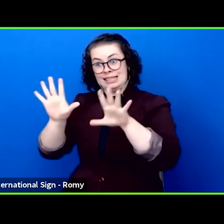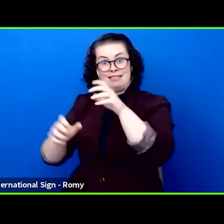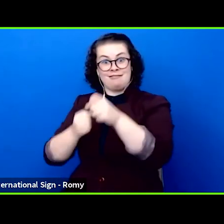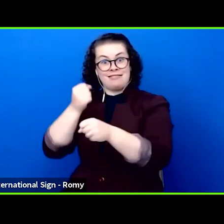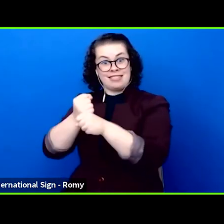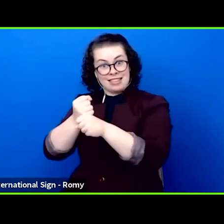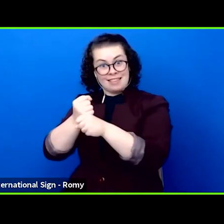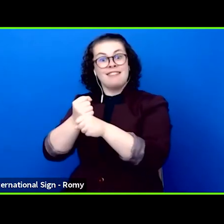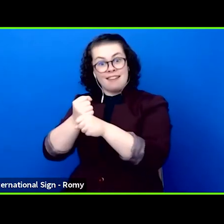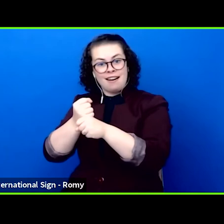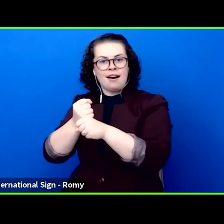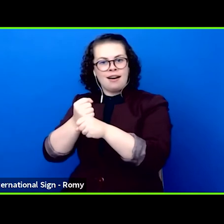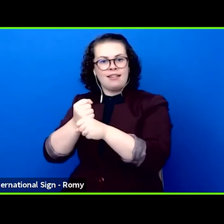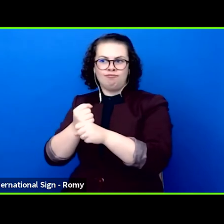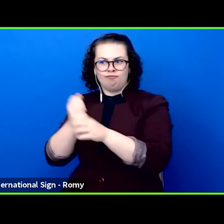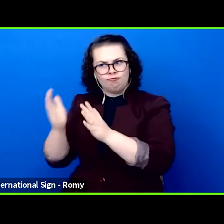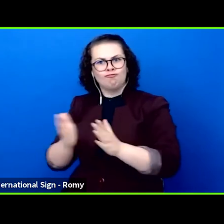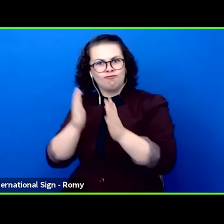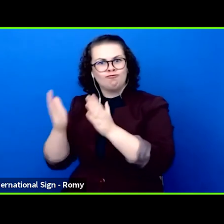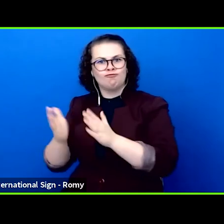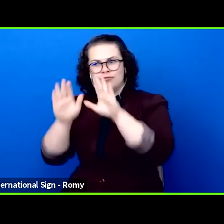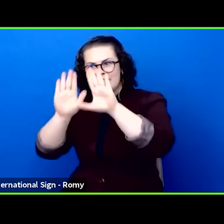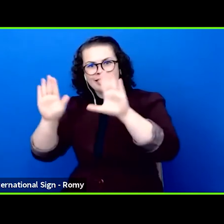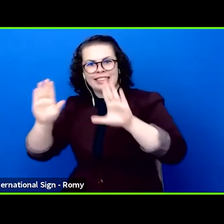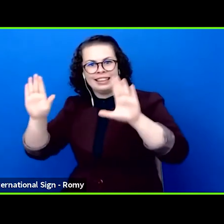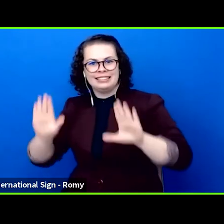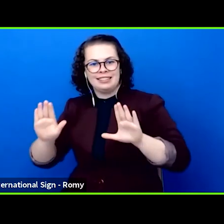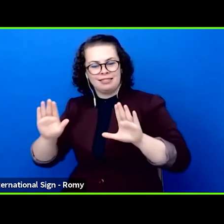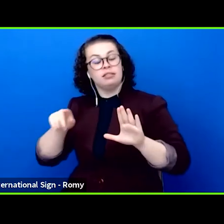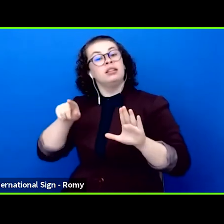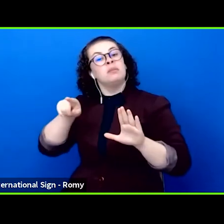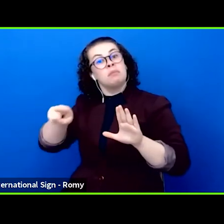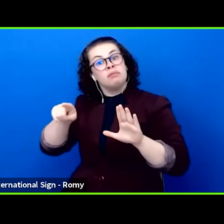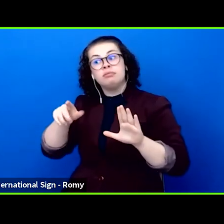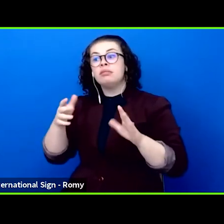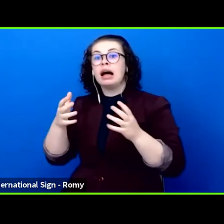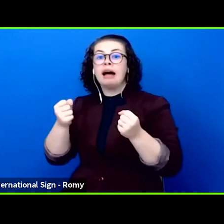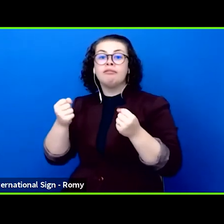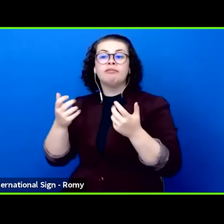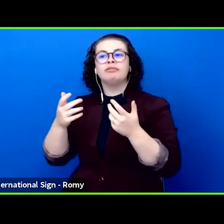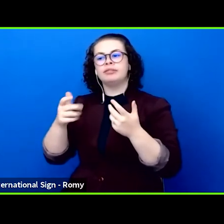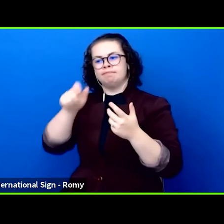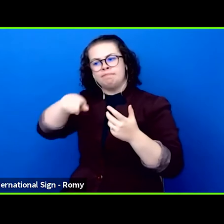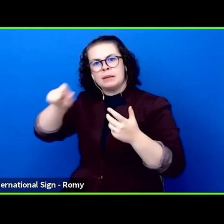planned. But in the theatre you are dealing with artists and as it is well known they are capable